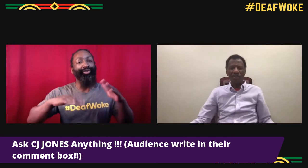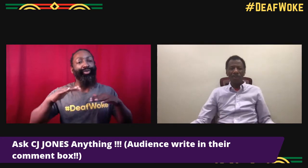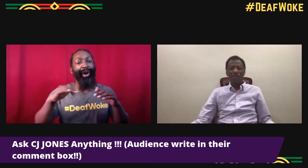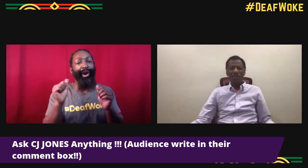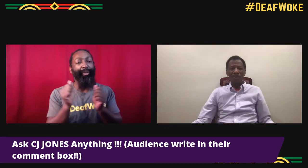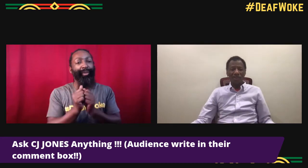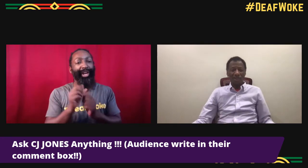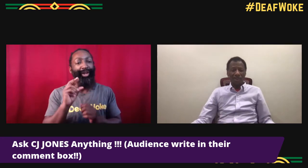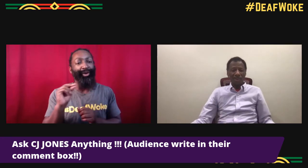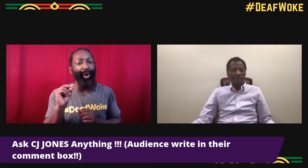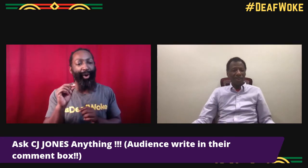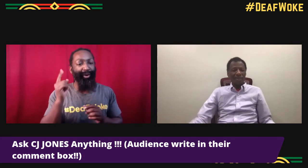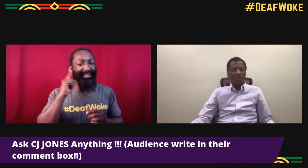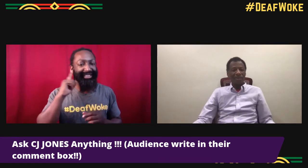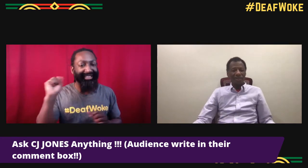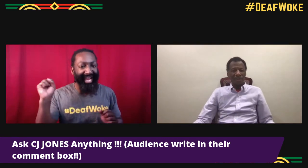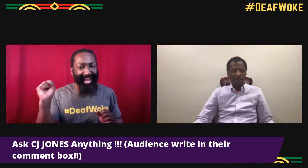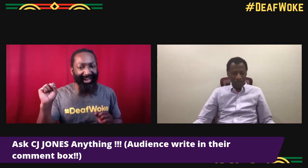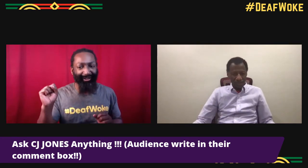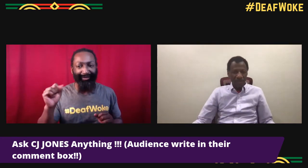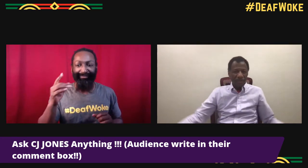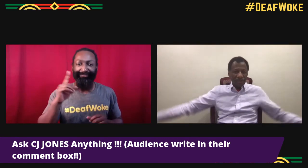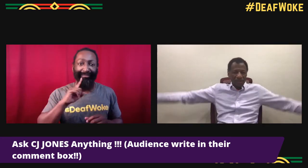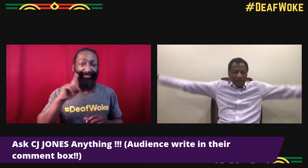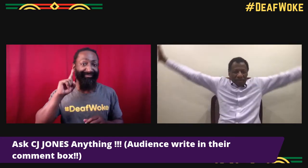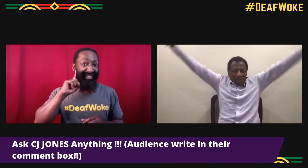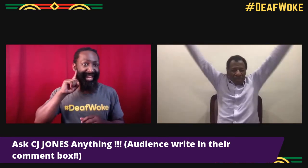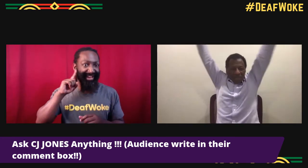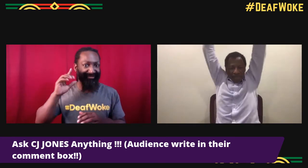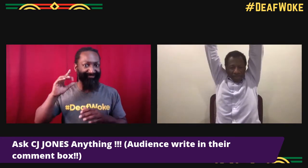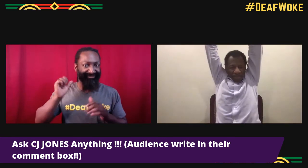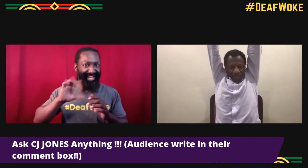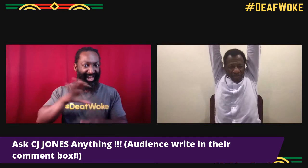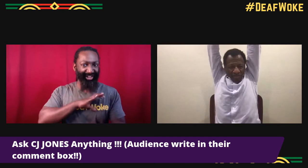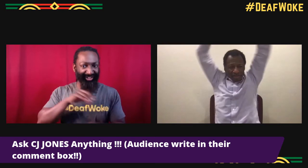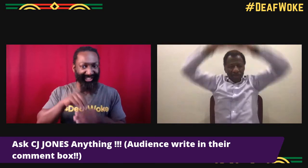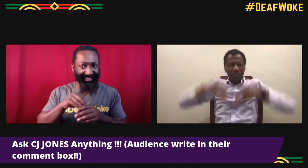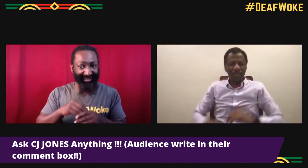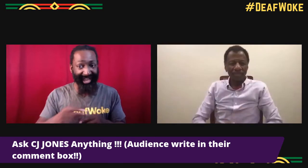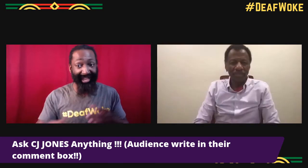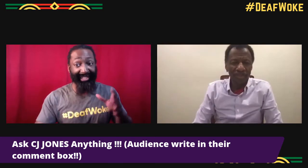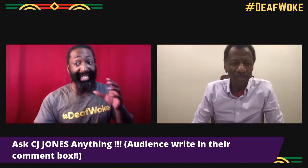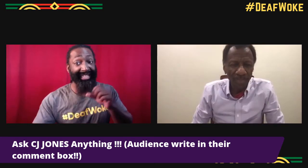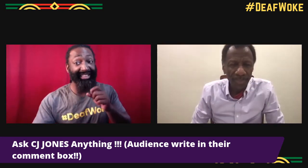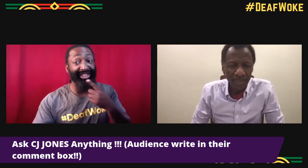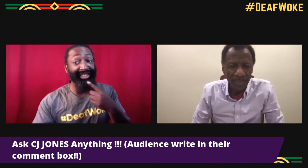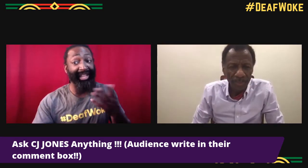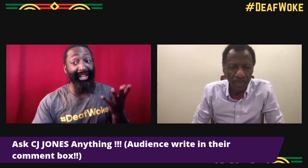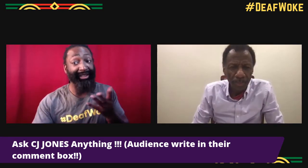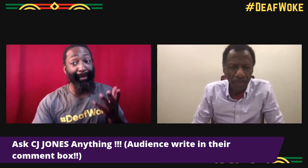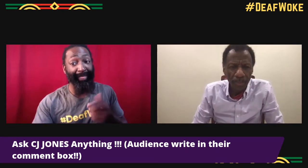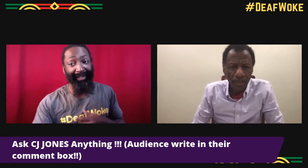We you wrote a book called "The Drum with No Sound" and that had a deaf character in it